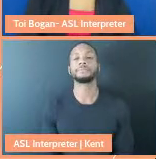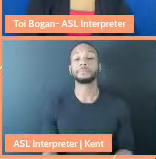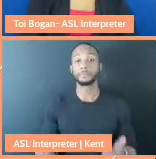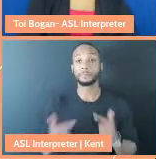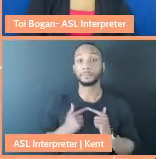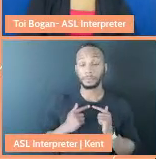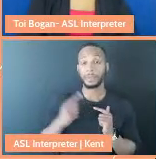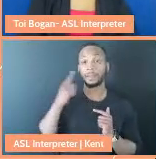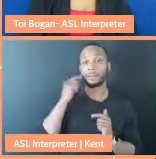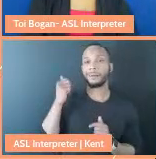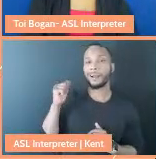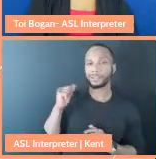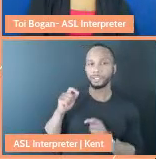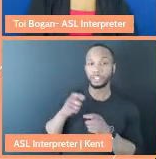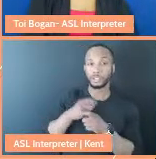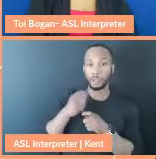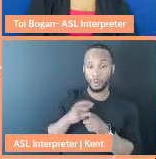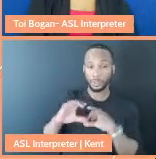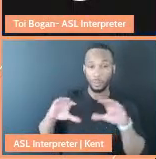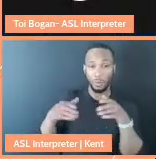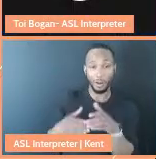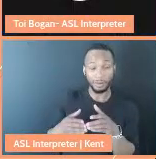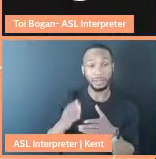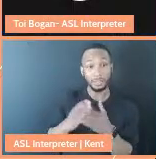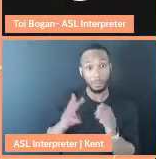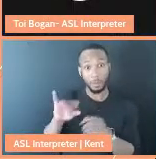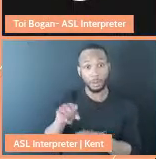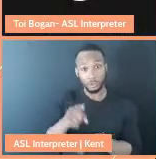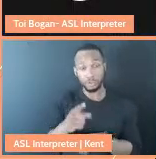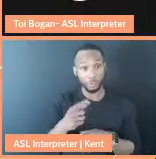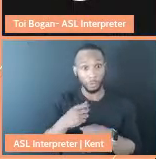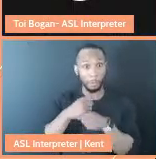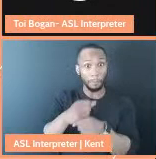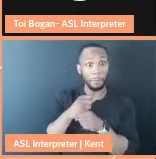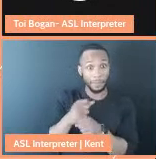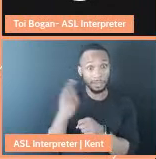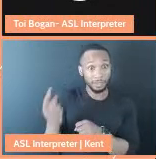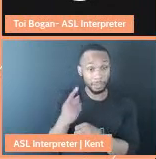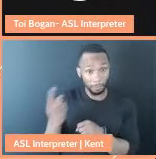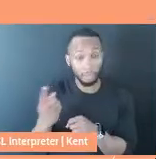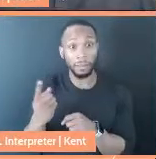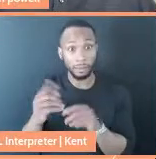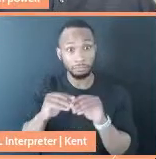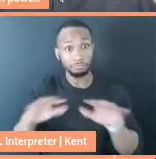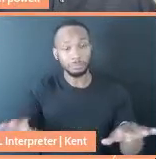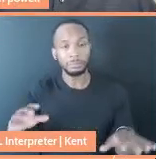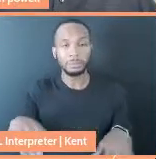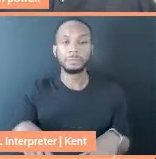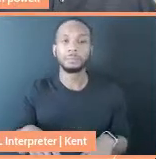Squad, in some ways you actually created something at scale or, I mean, at a degree of scale, right?